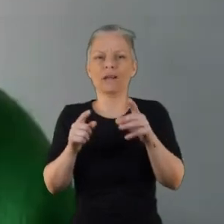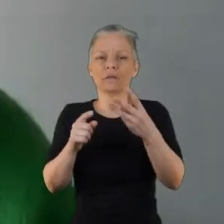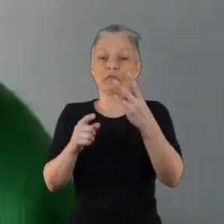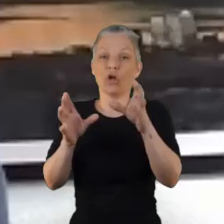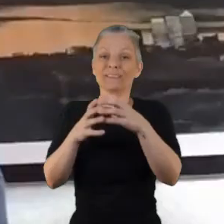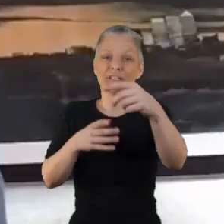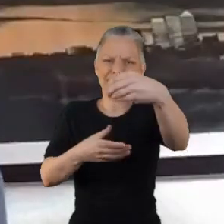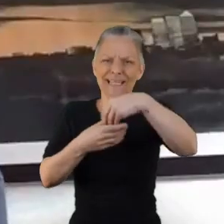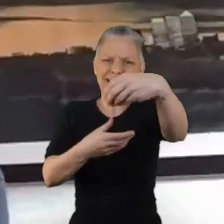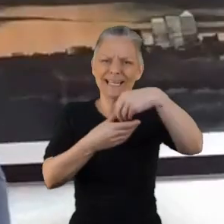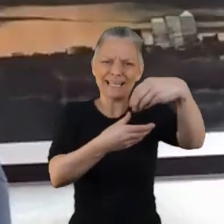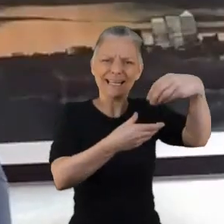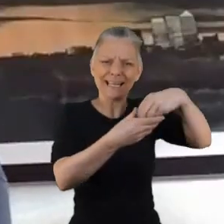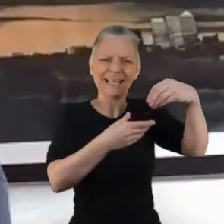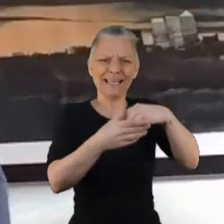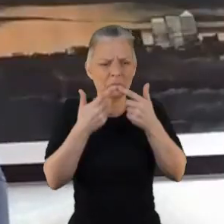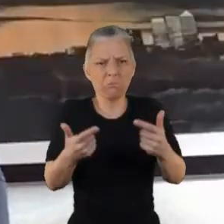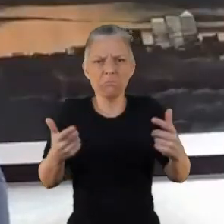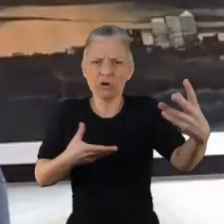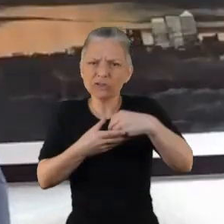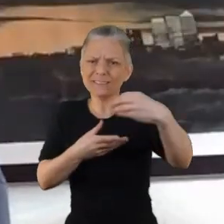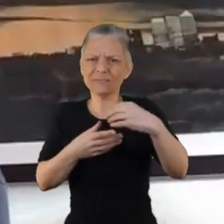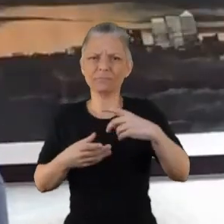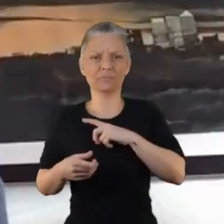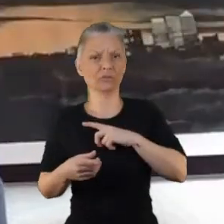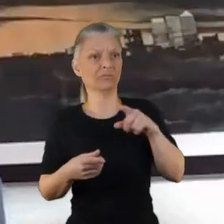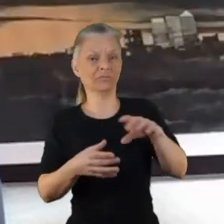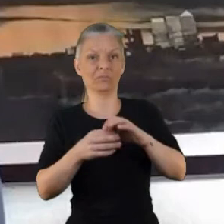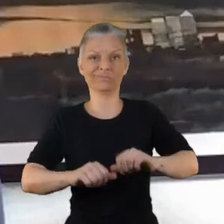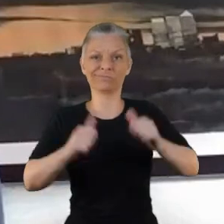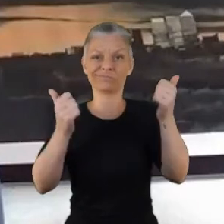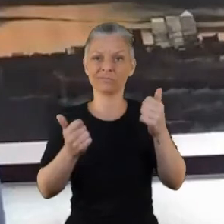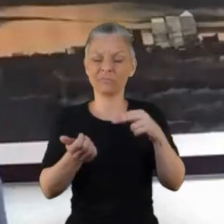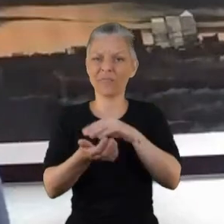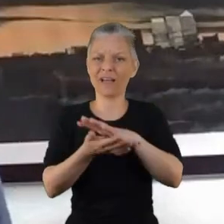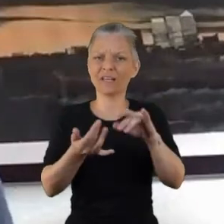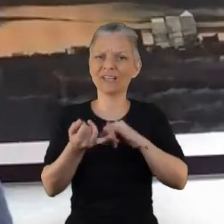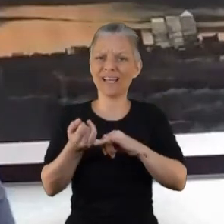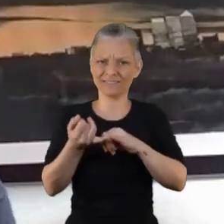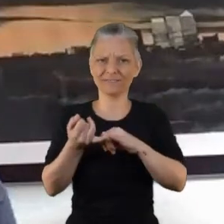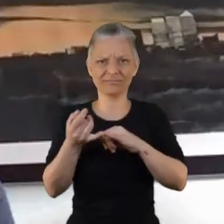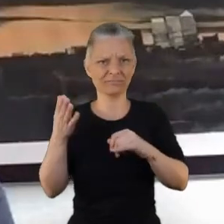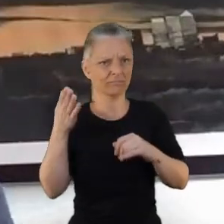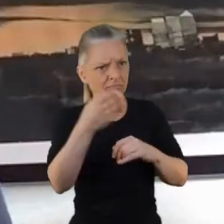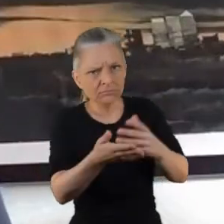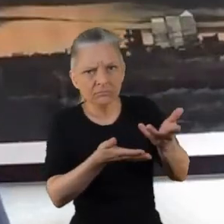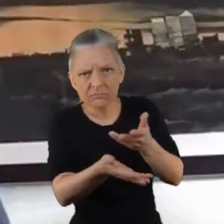I think just to bring in as much of the third sector as possible because I think that's how it's worked this time with the NHS is going to